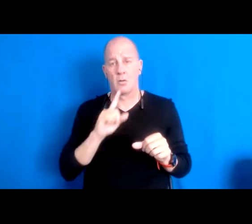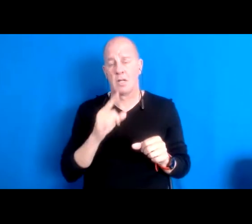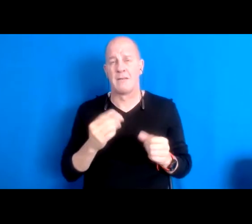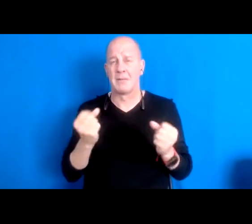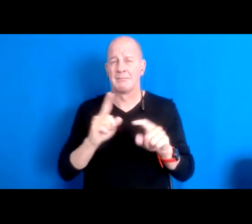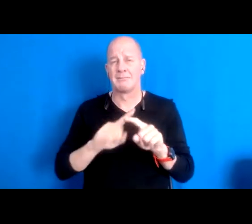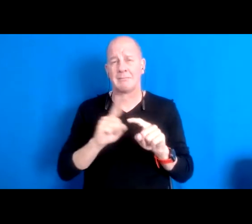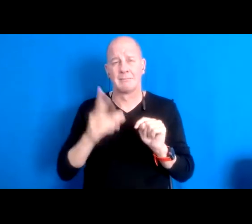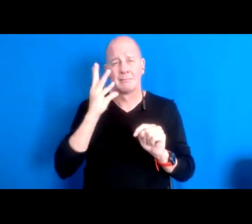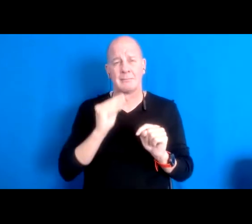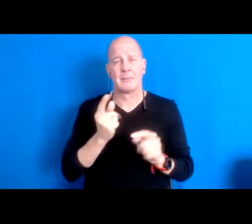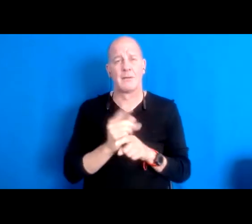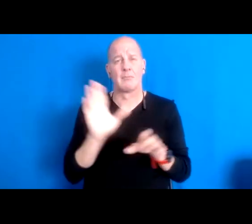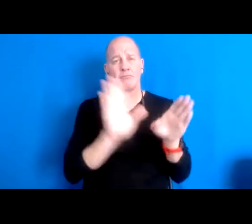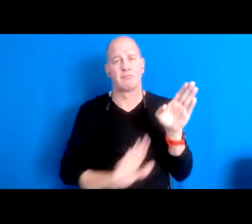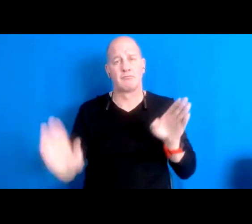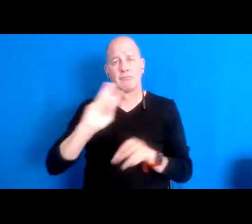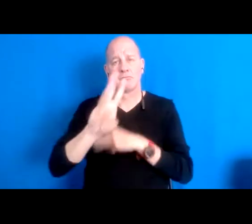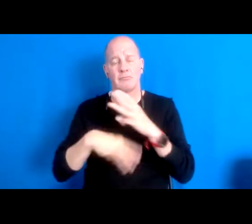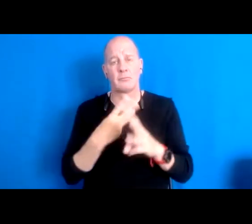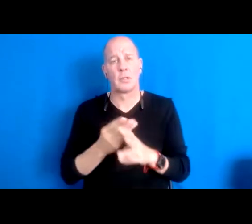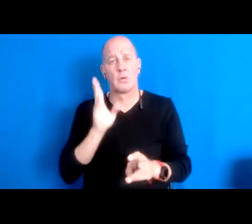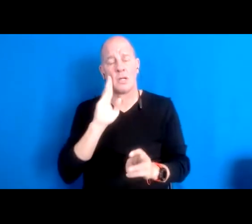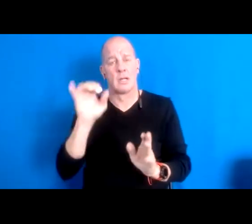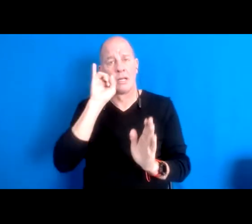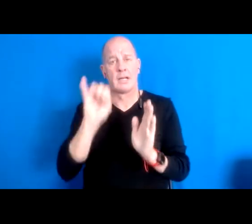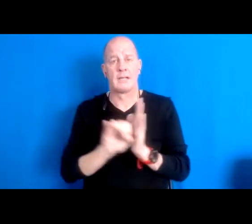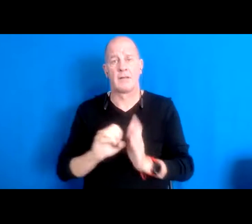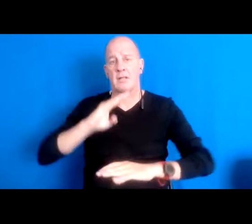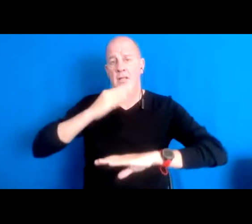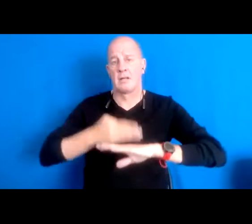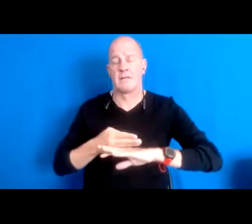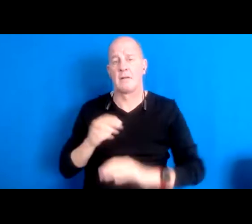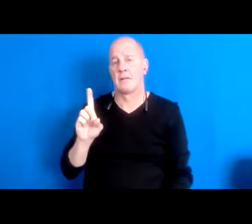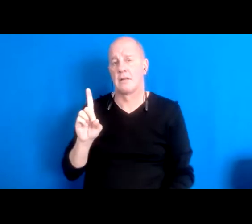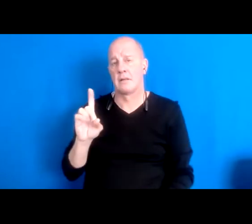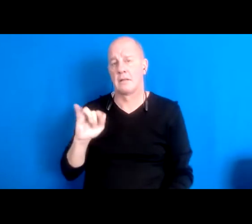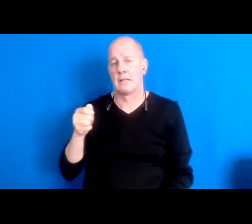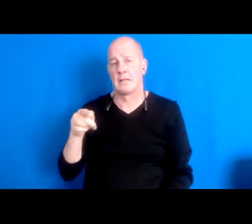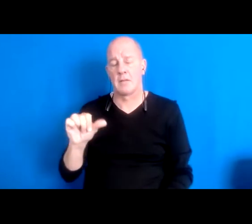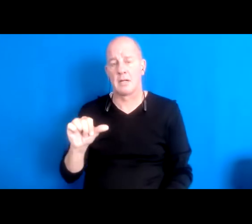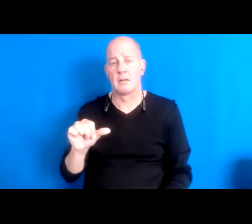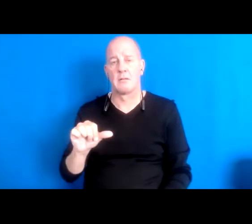from their land so identify as a daughter of diaspora displaced from my ancestral